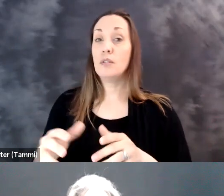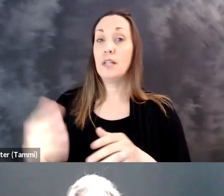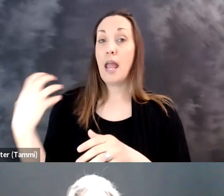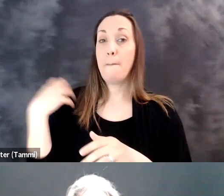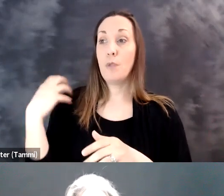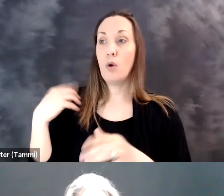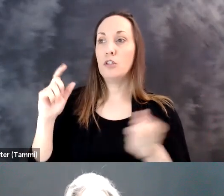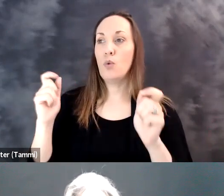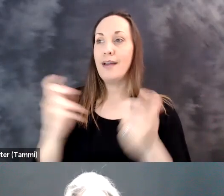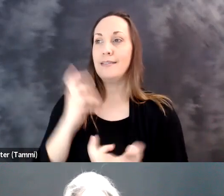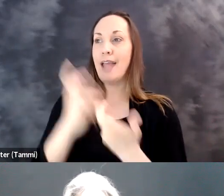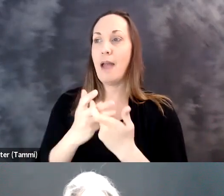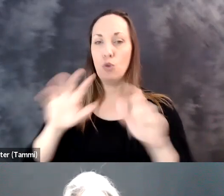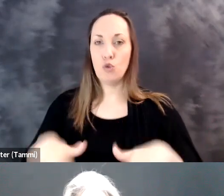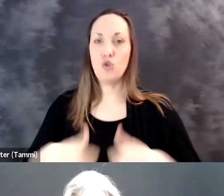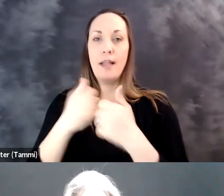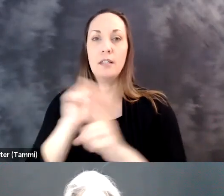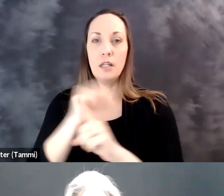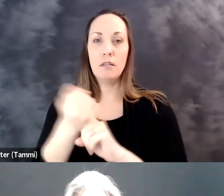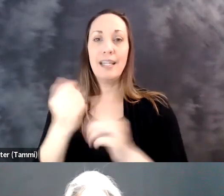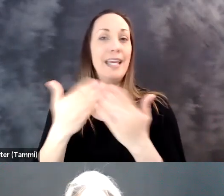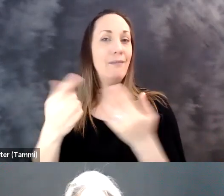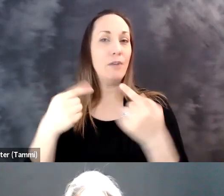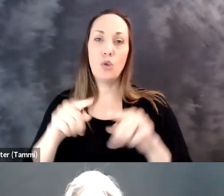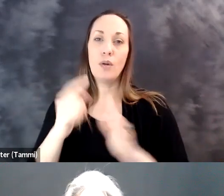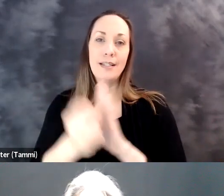The laws build in flexibility and enable employers to adapt to challenging